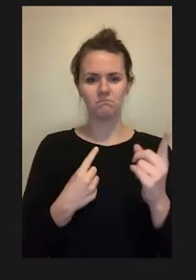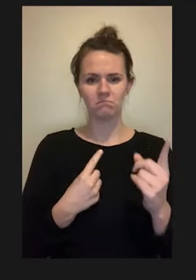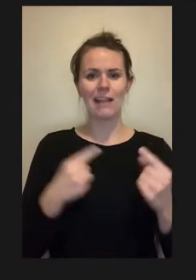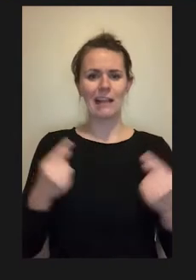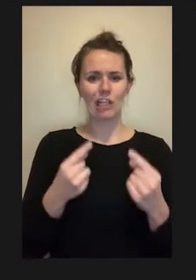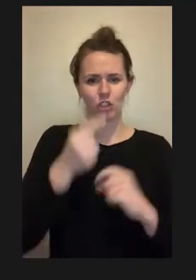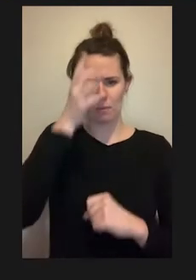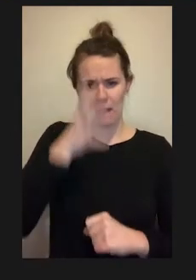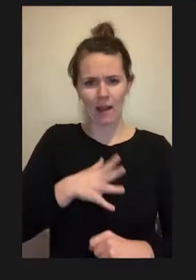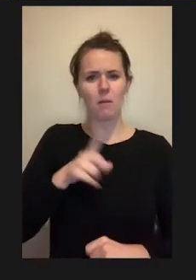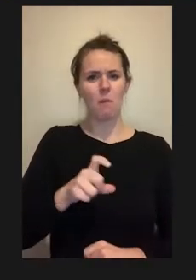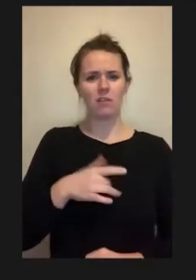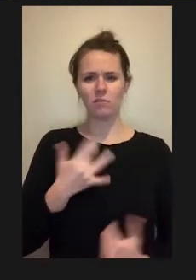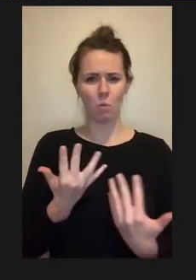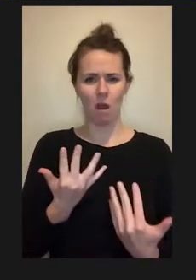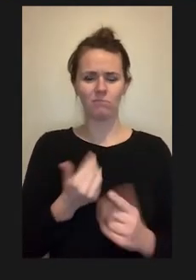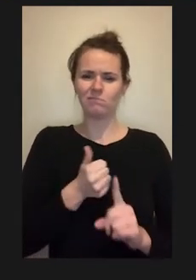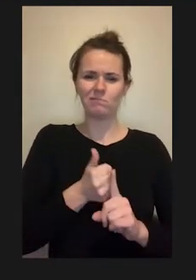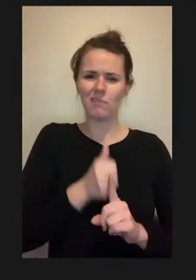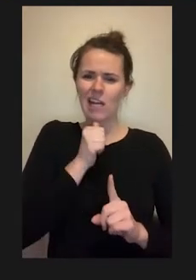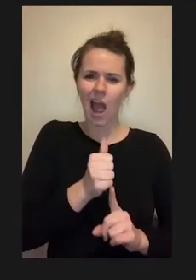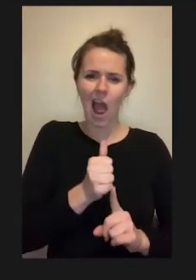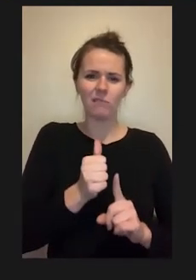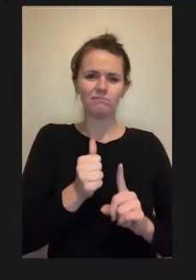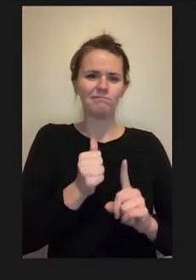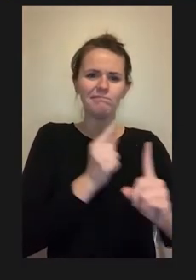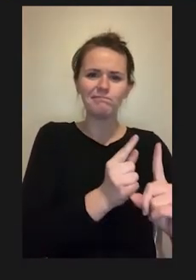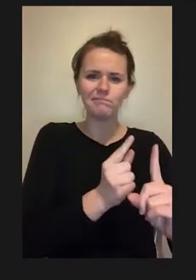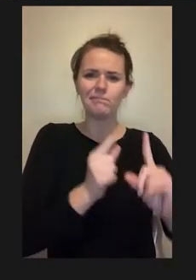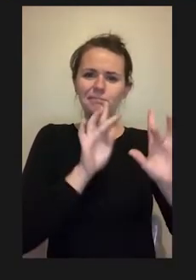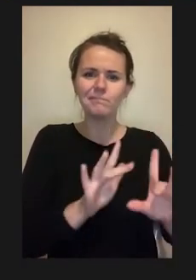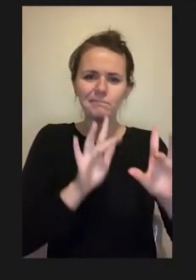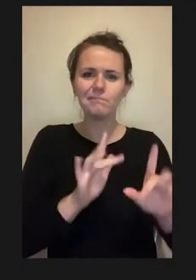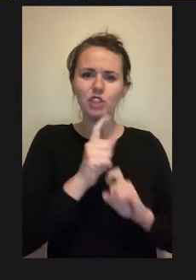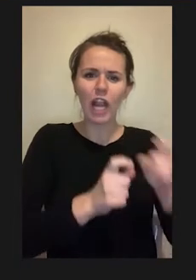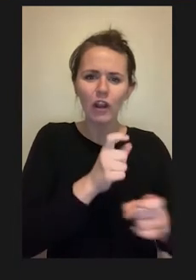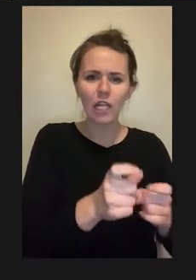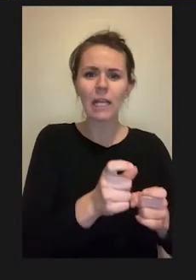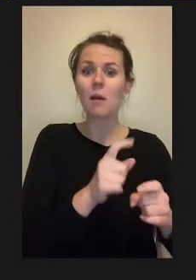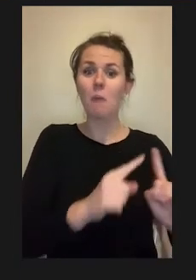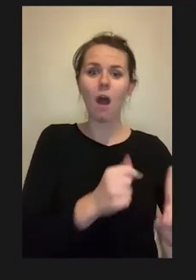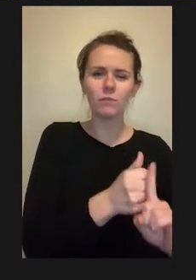of charity but that he is a handicapped contestant in the world of active people.”